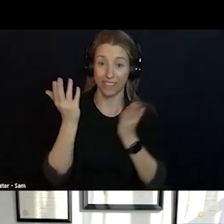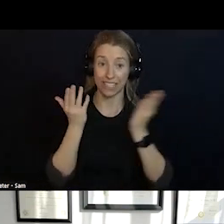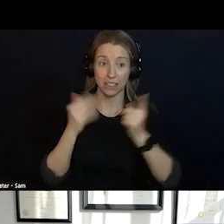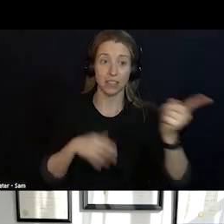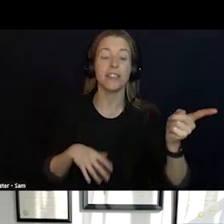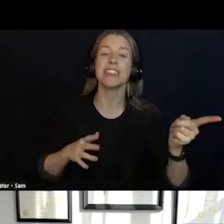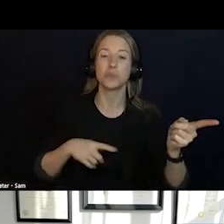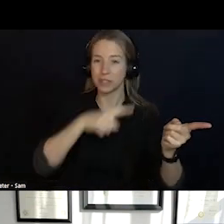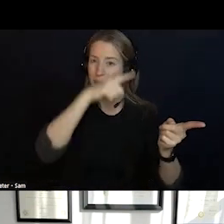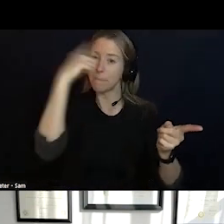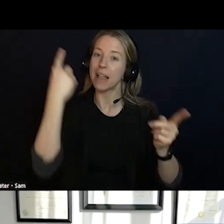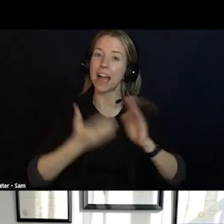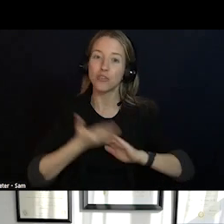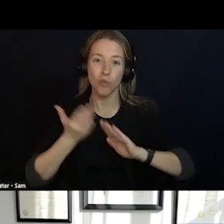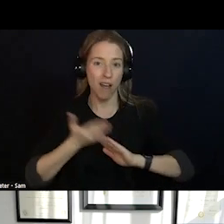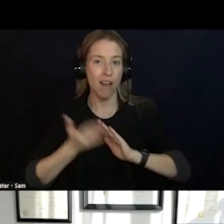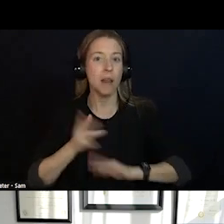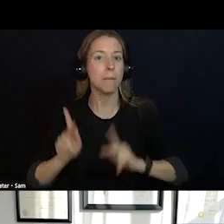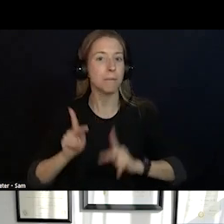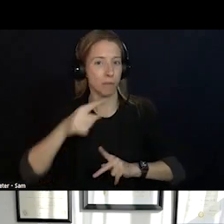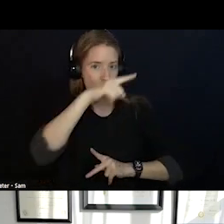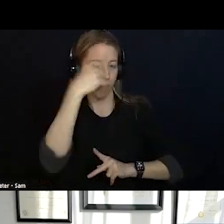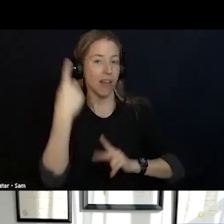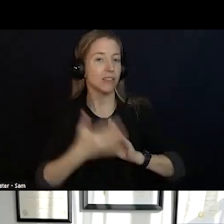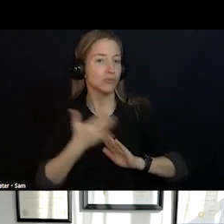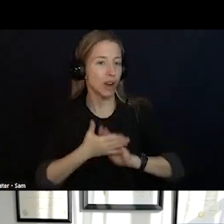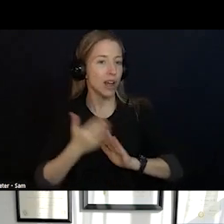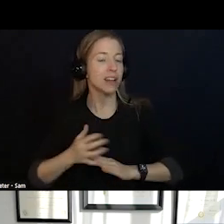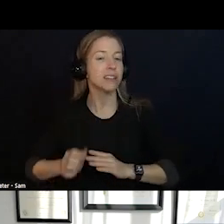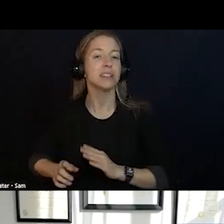DEVELOPED IN THE DISTRICT OF PITTSBURGH BECAUSE INDIVIDUALS IN